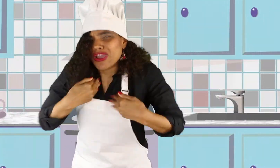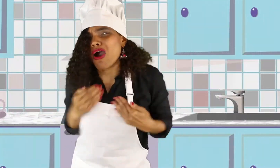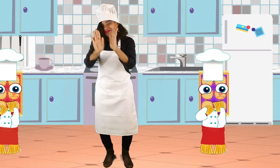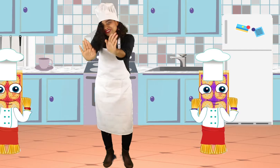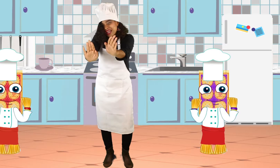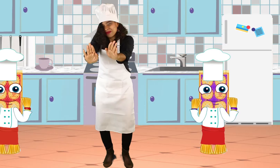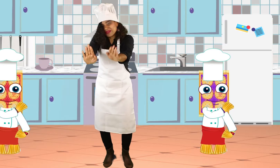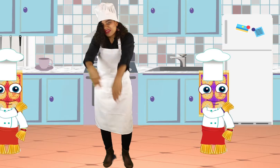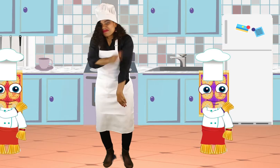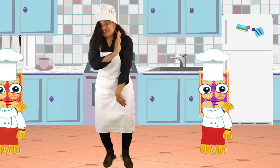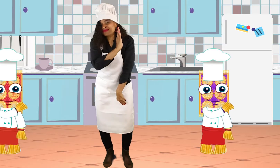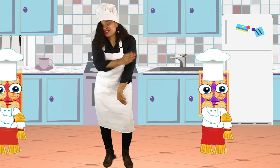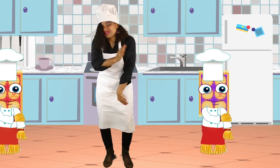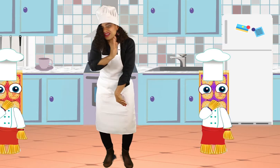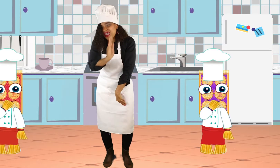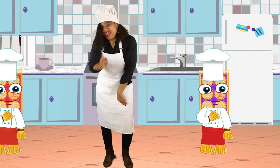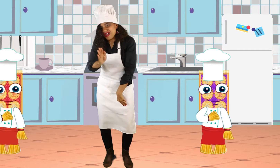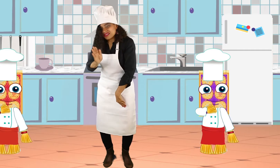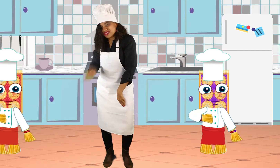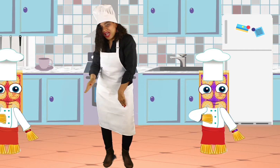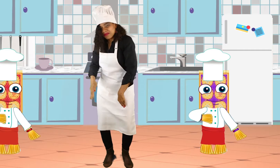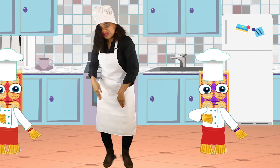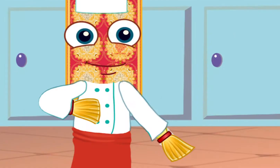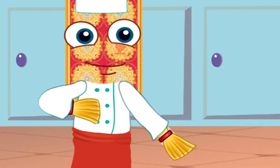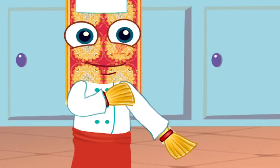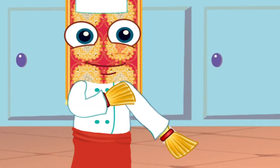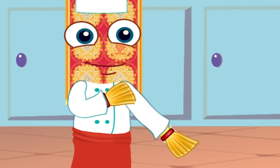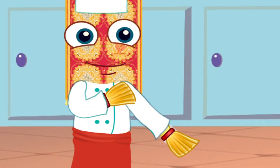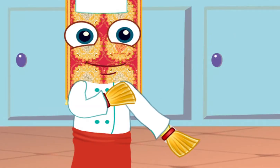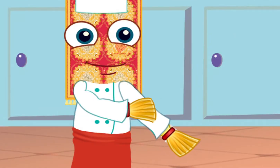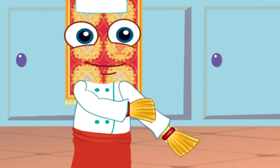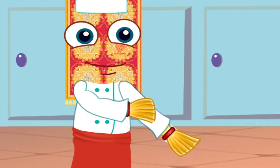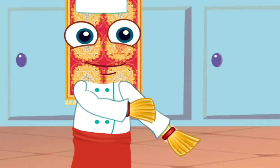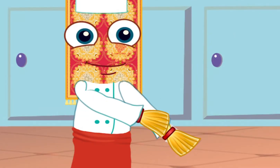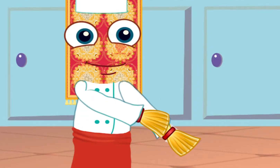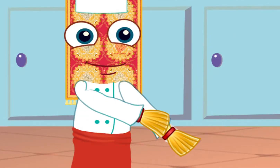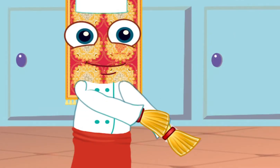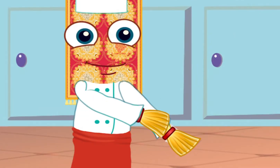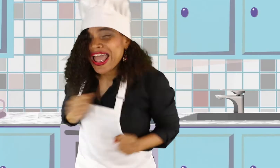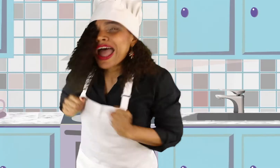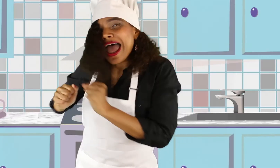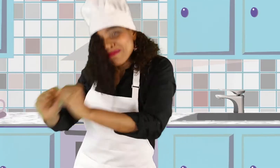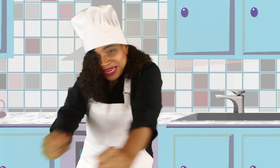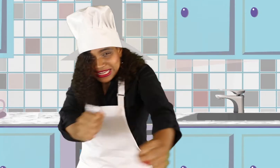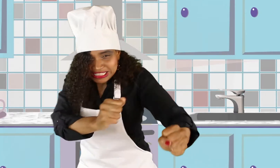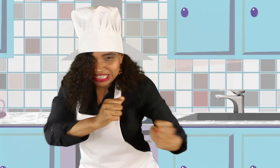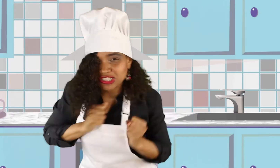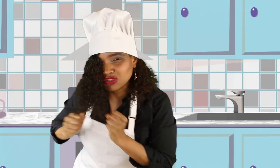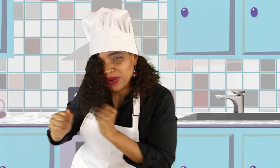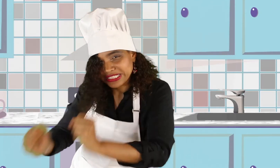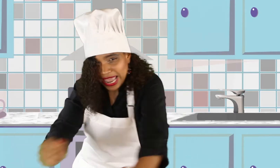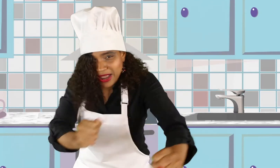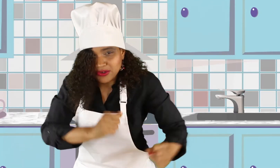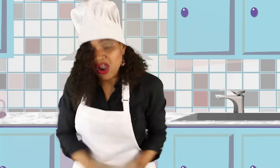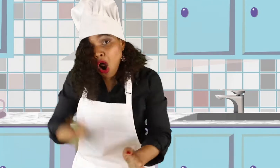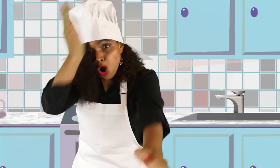Come on y'all, don't stop. We're going to do the letter chop. We're going to chop out each sound, and blend it straight down.